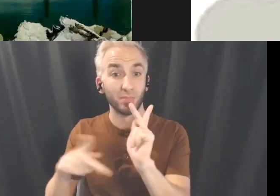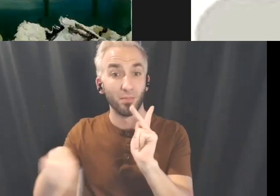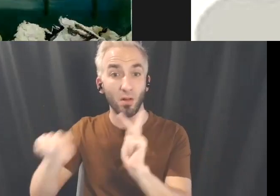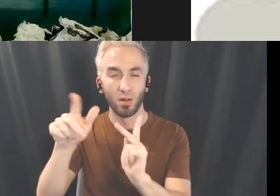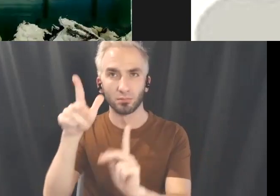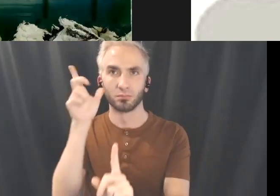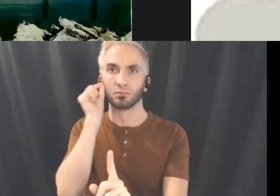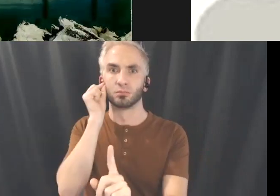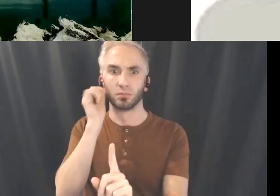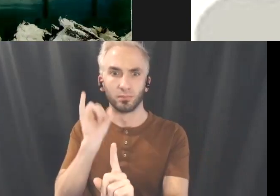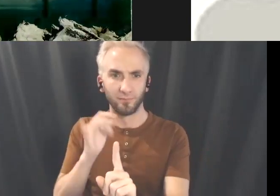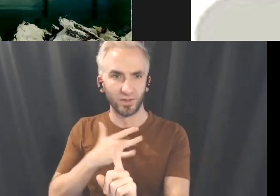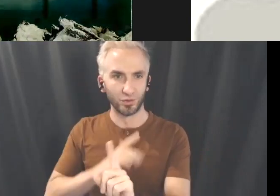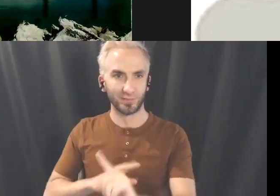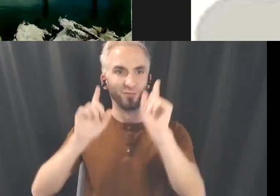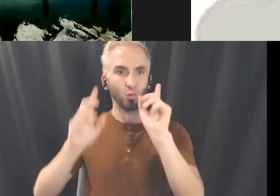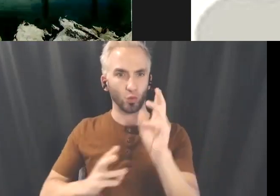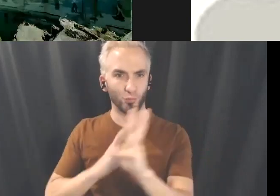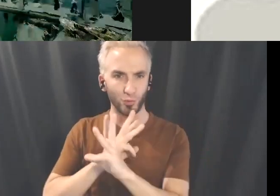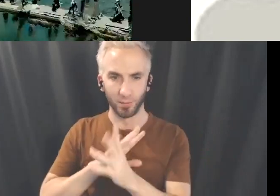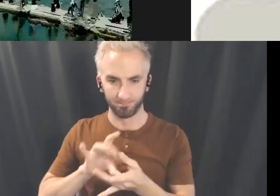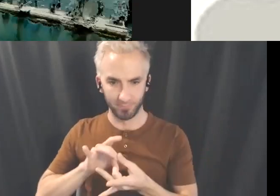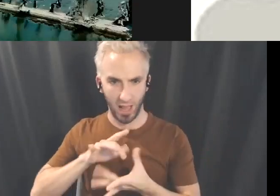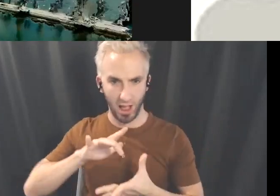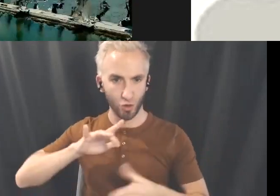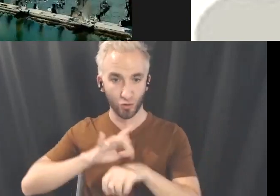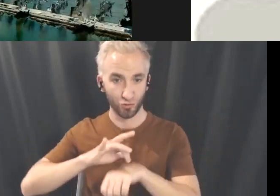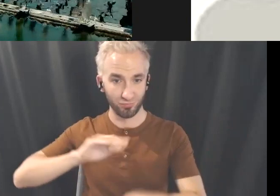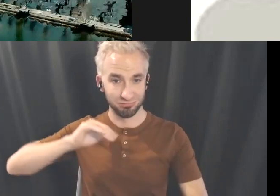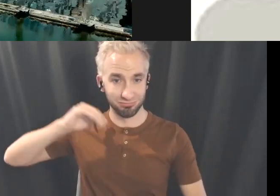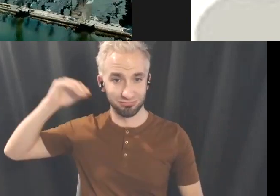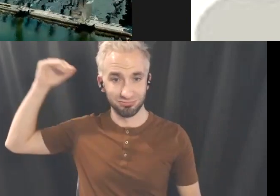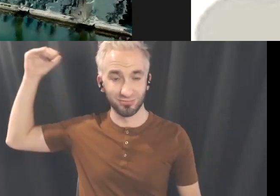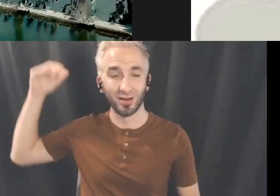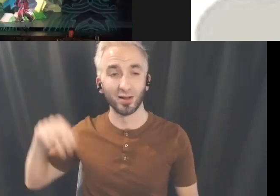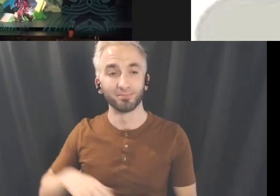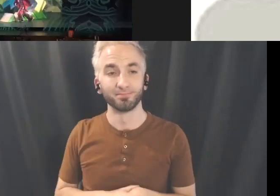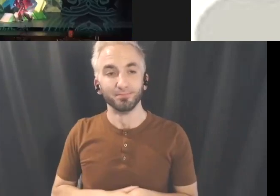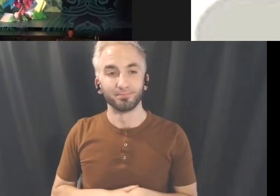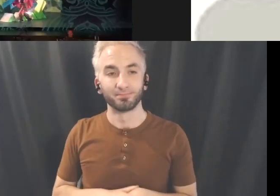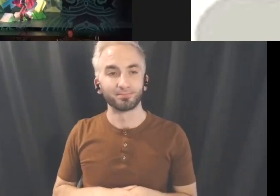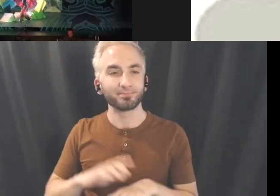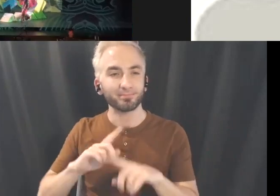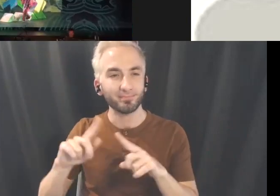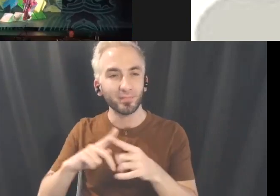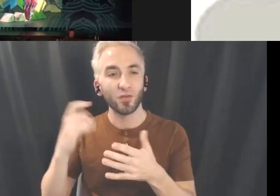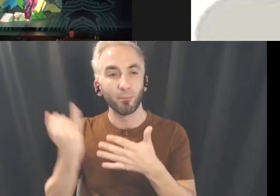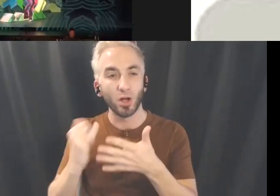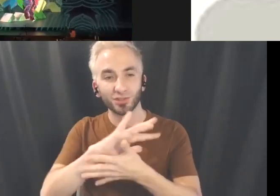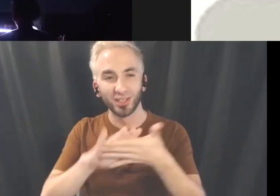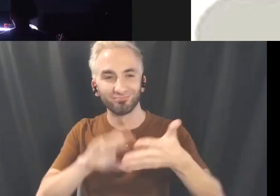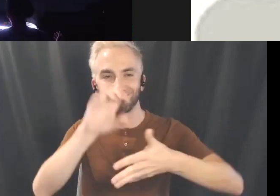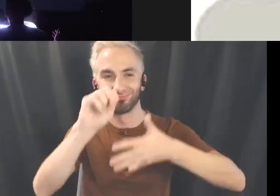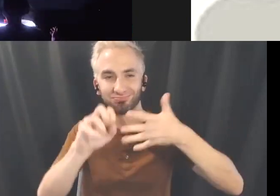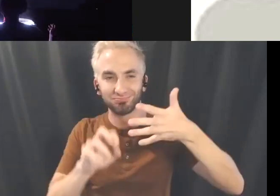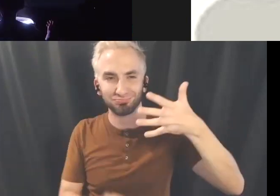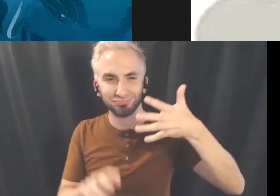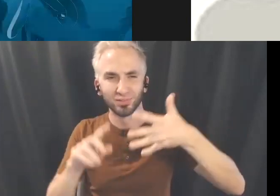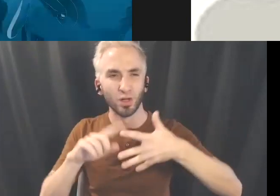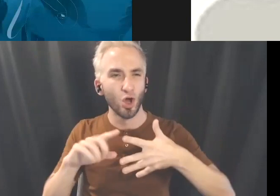The projects that I participated in were Nelkin Line, Crossing Mountain and Sea, Weave 2.0,